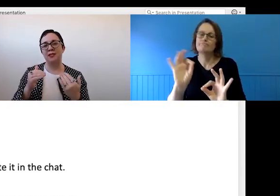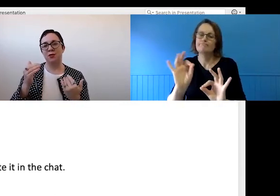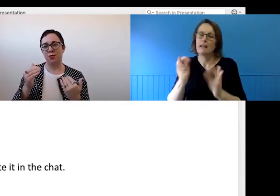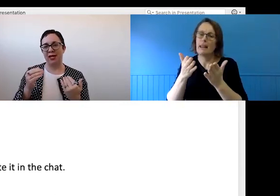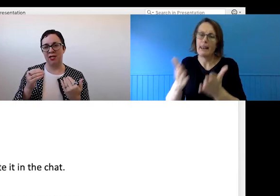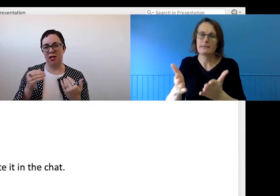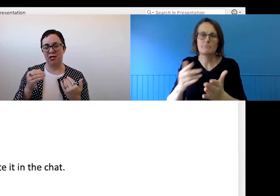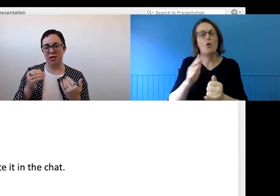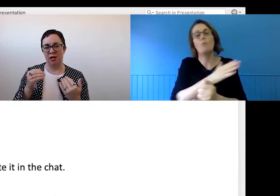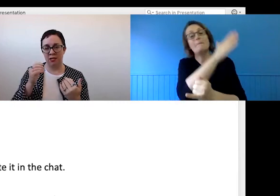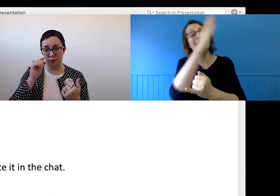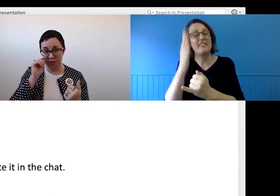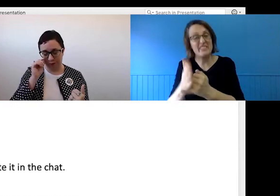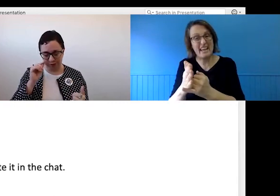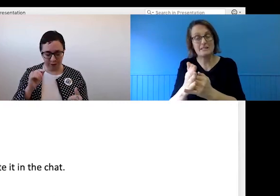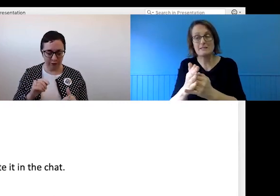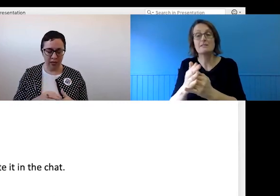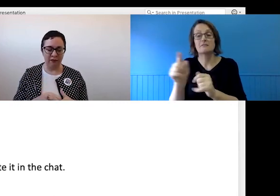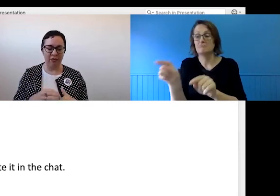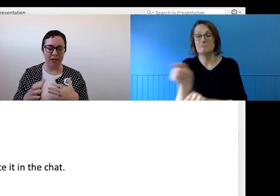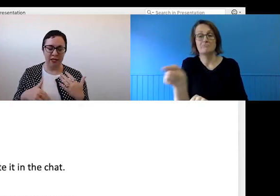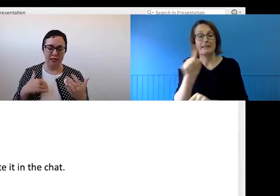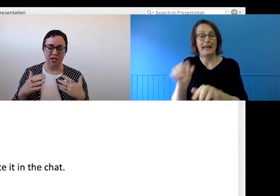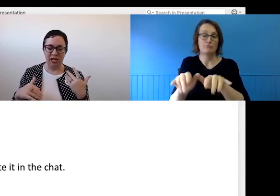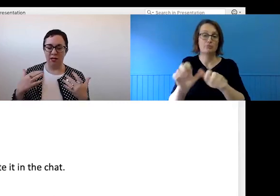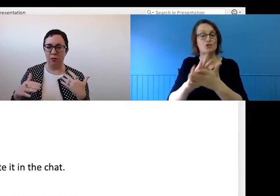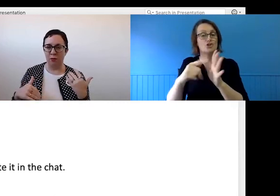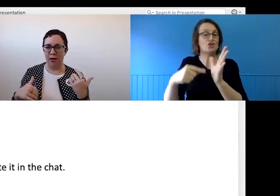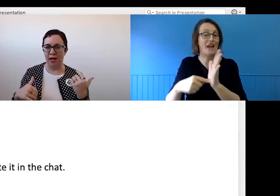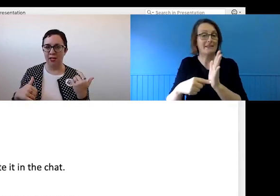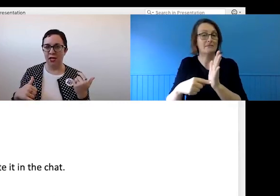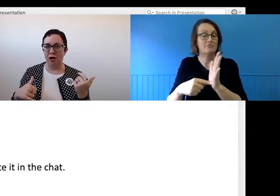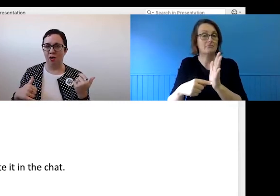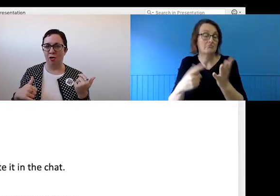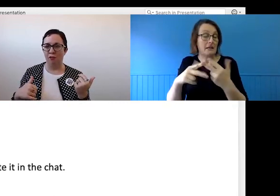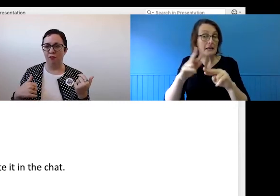in between agenda items, if that side chat is an important part of